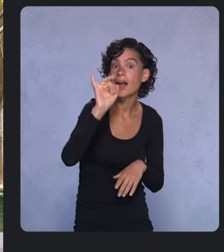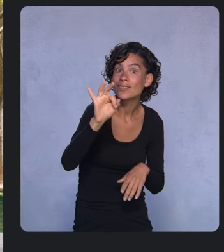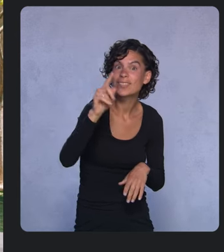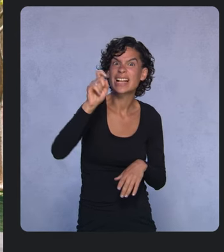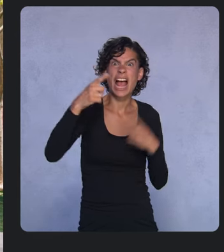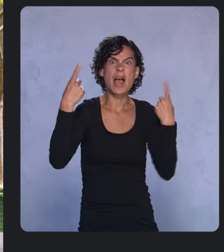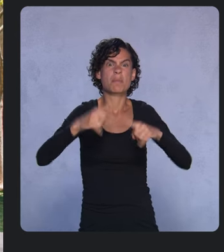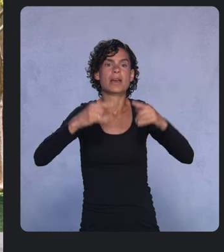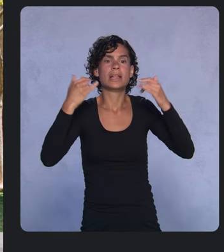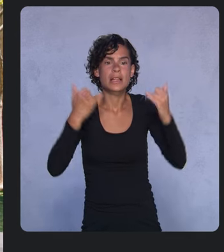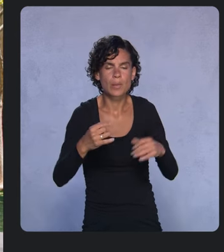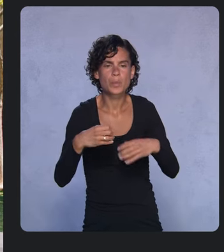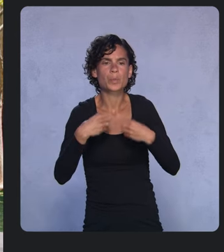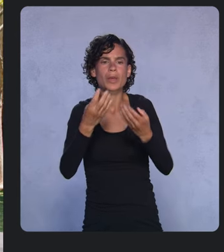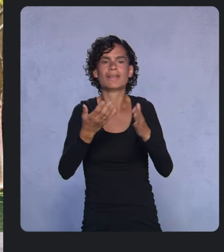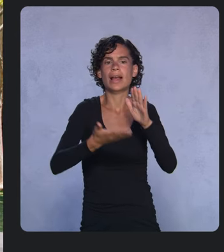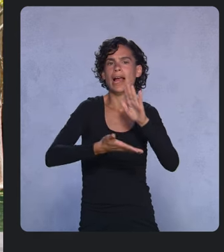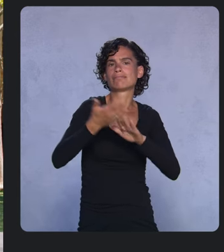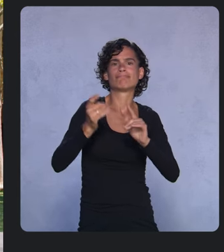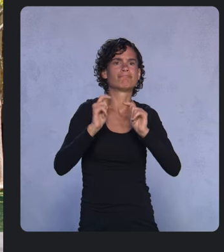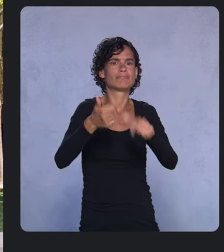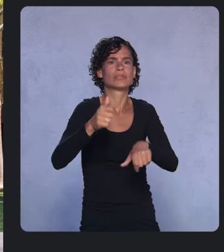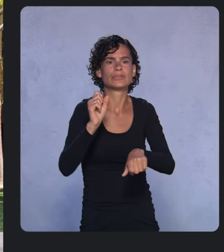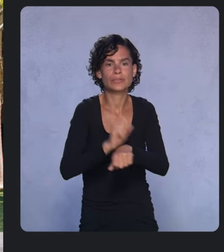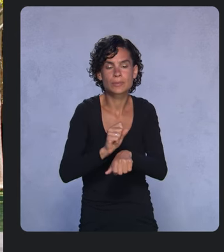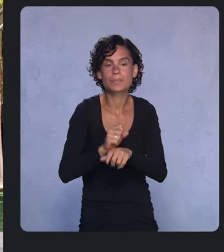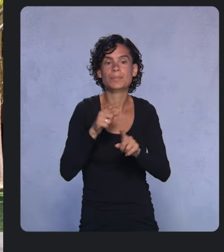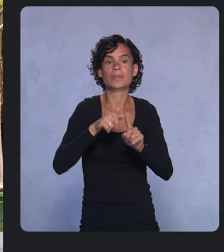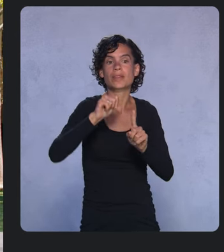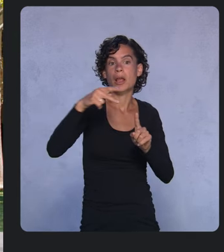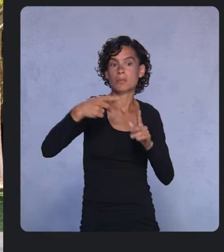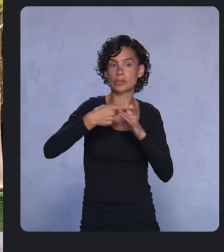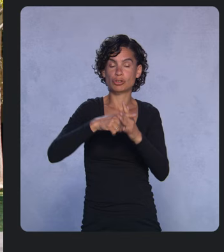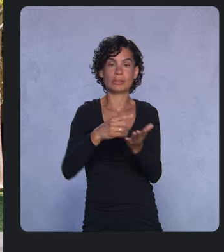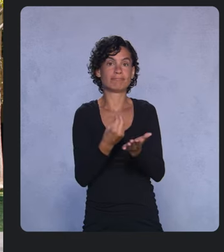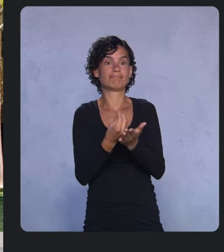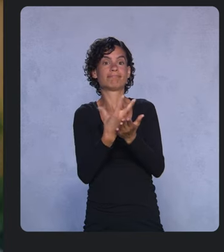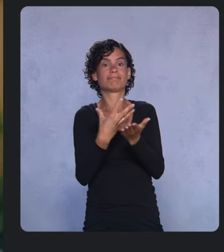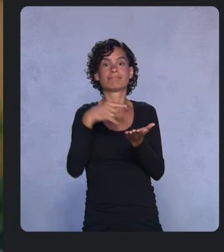To improve app startup, we adding guardrails that prevent apps from using notification trampolines.